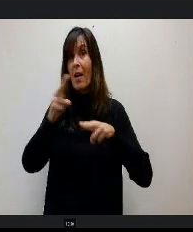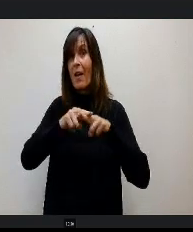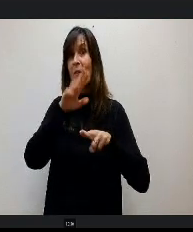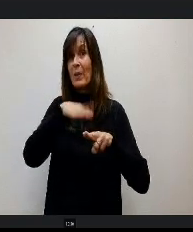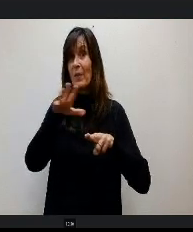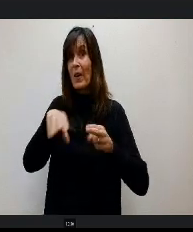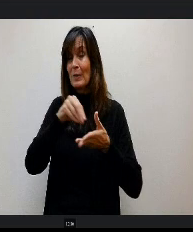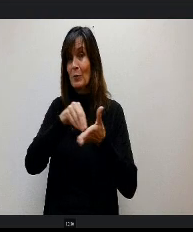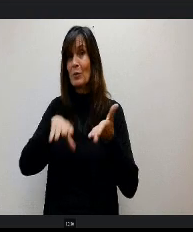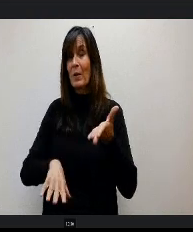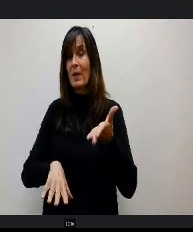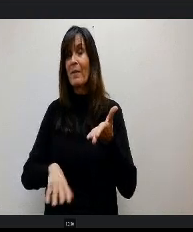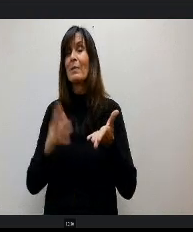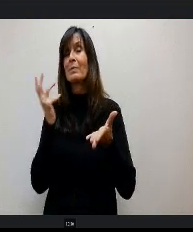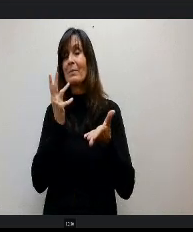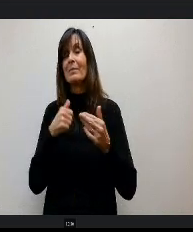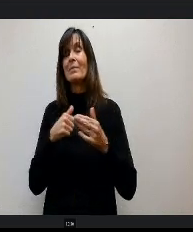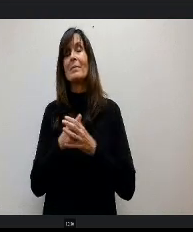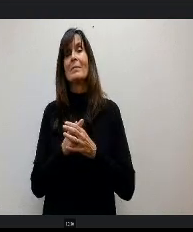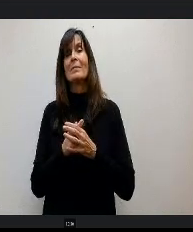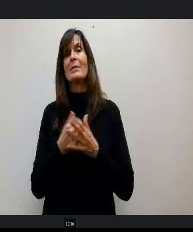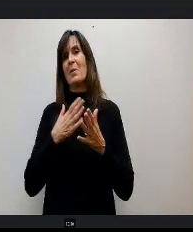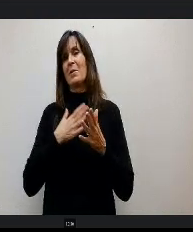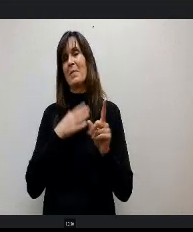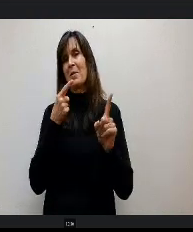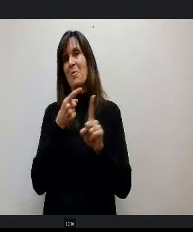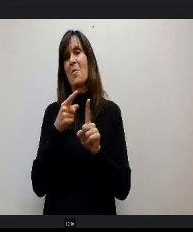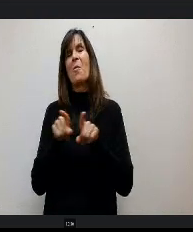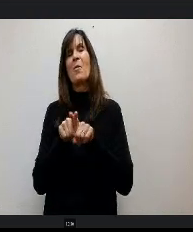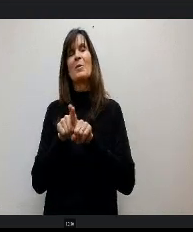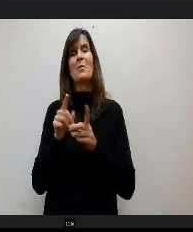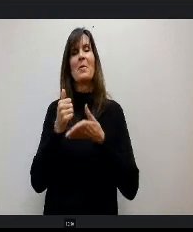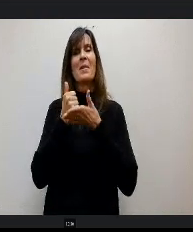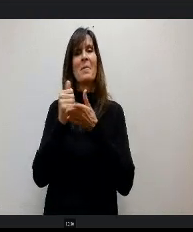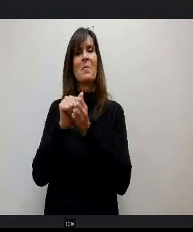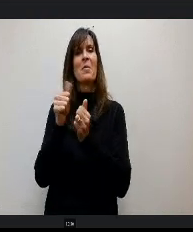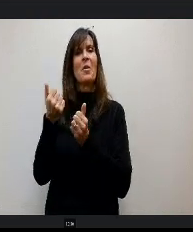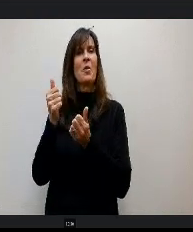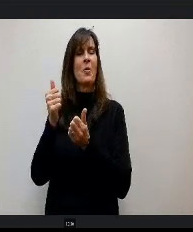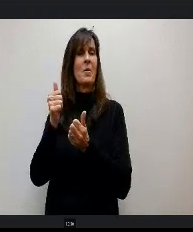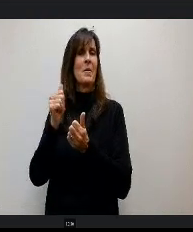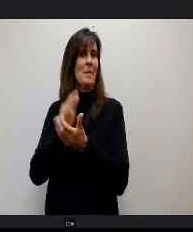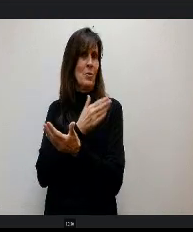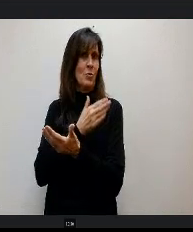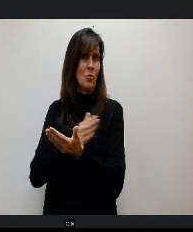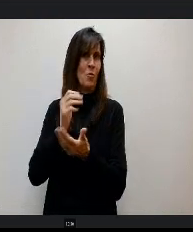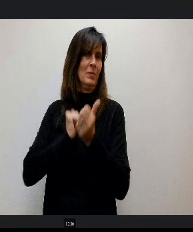that's like one of the main things I do and then I also help with the other musicals that we do, I do